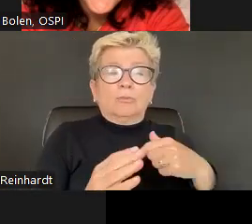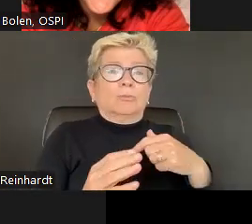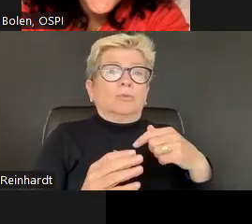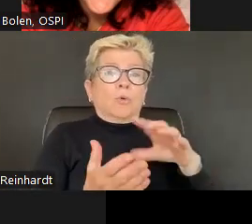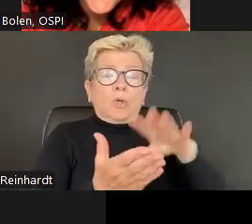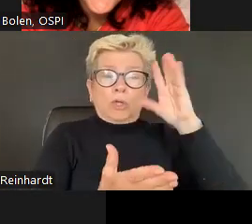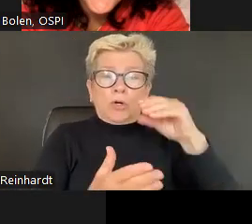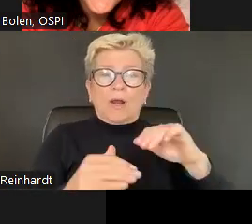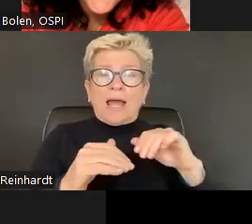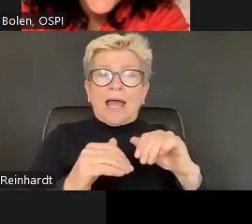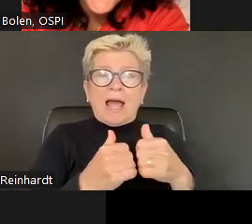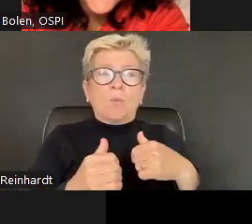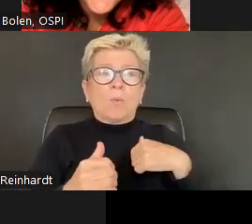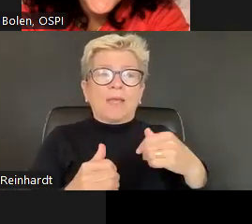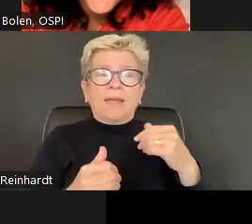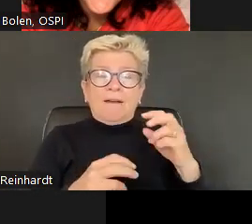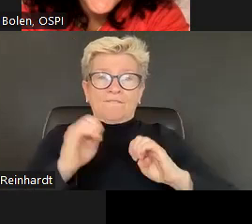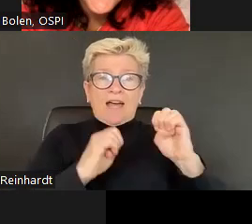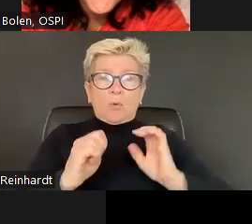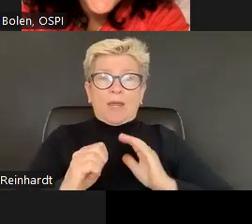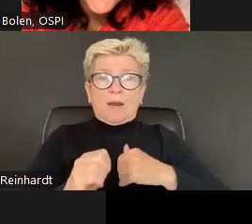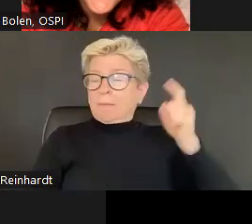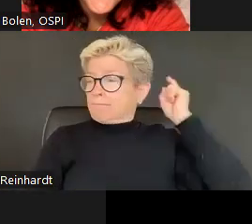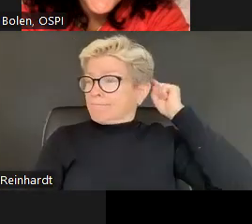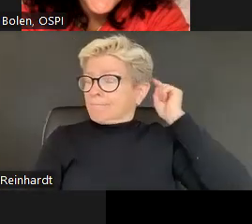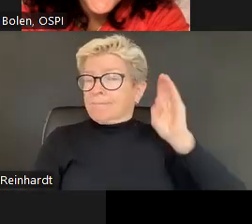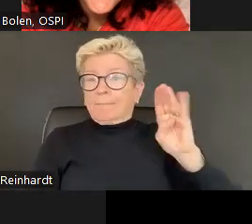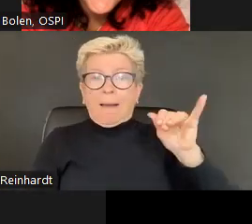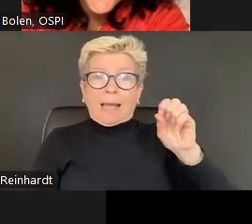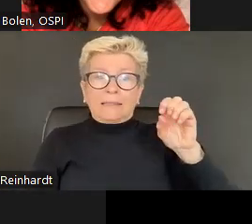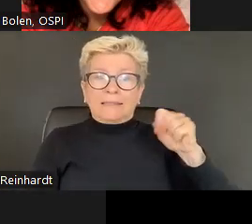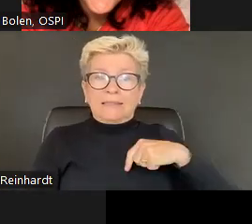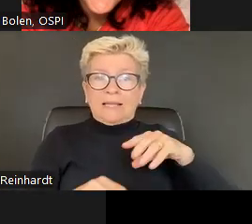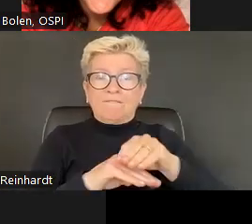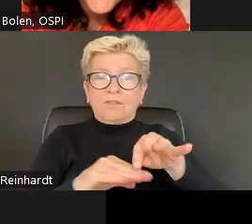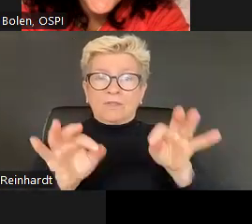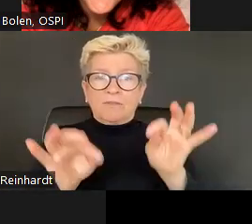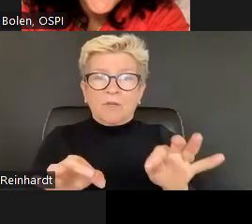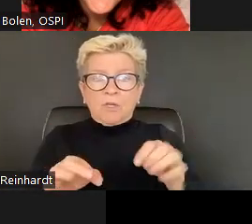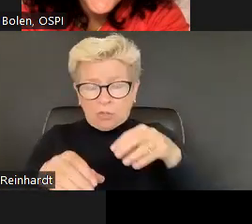Right, that is a science skill that we need to learn. It's also a social emotional skill that we need to learn.